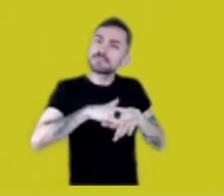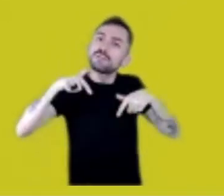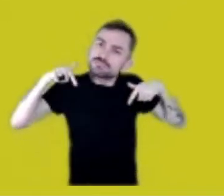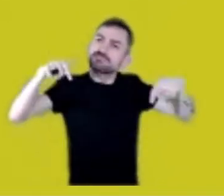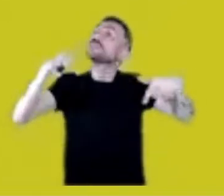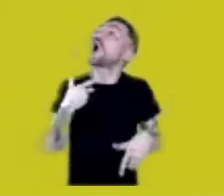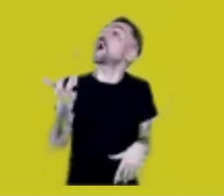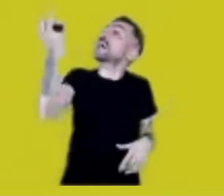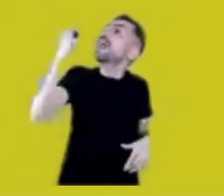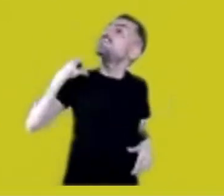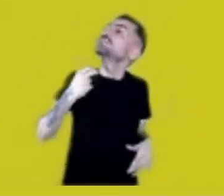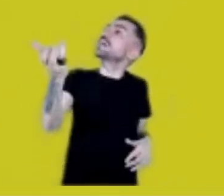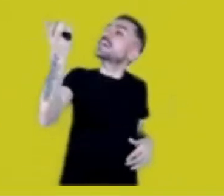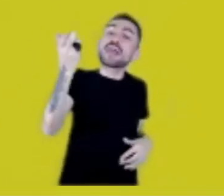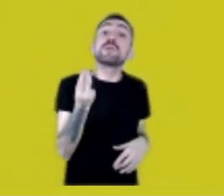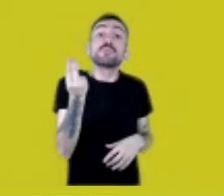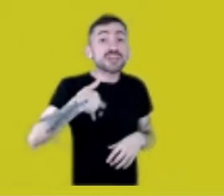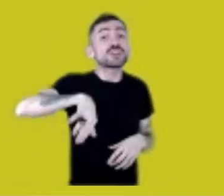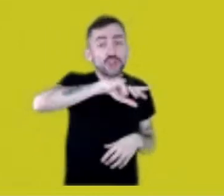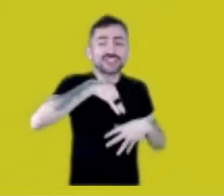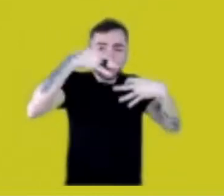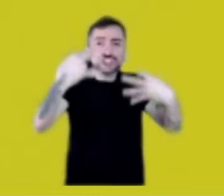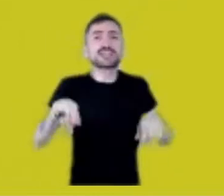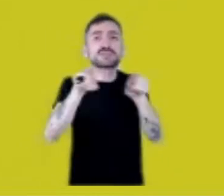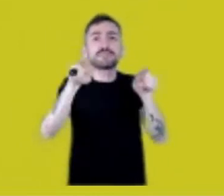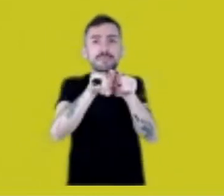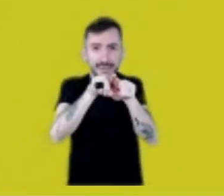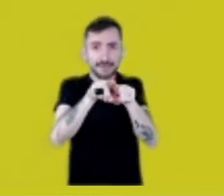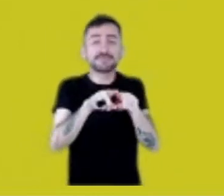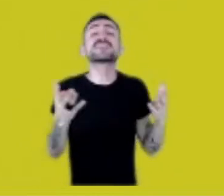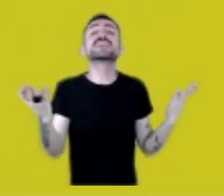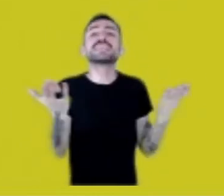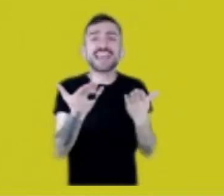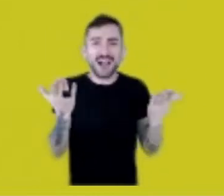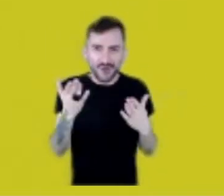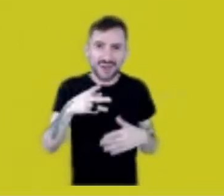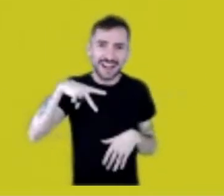because we’ve got rights.” And in those scenarios, like the UN, what happens?